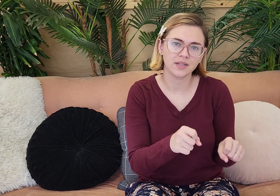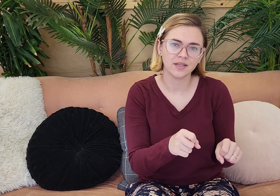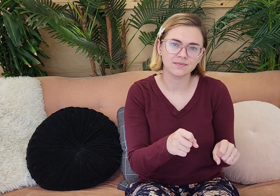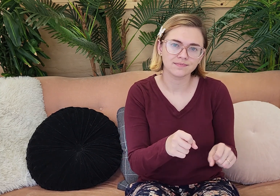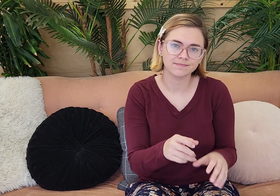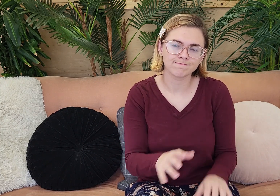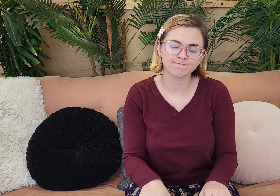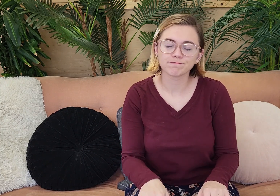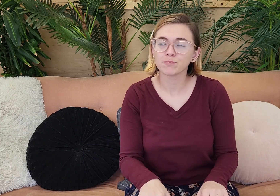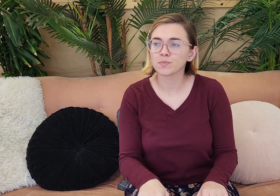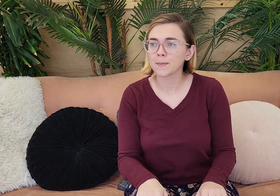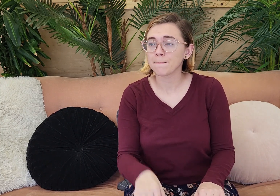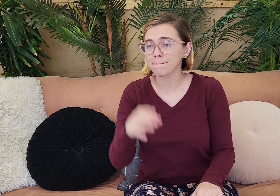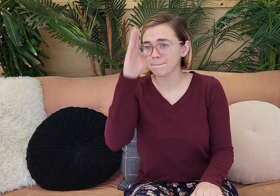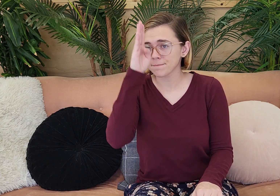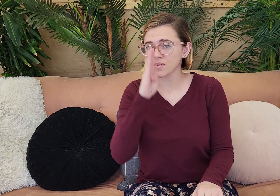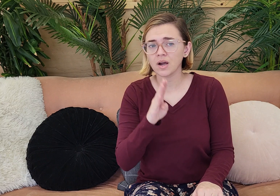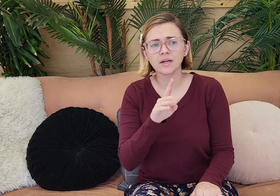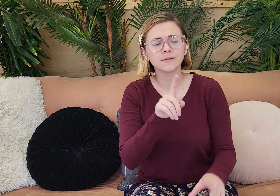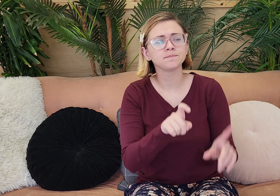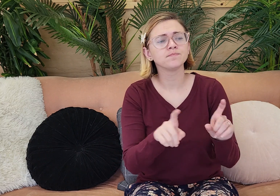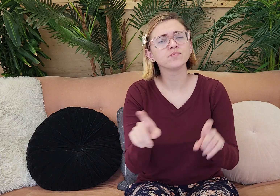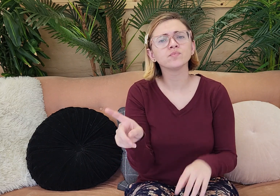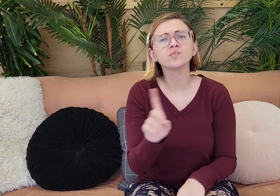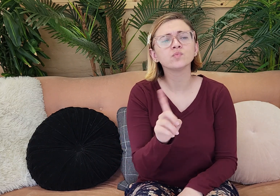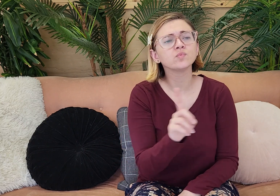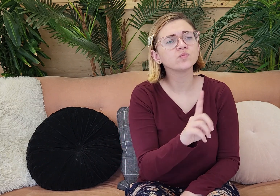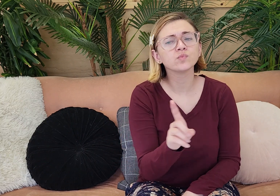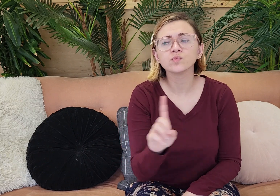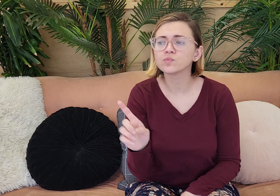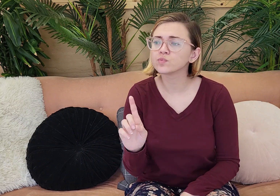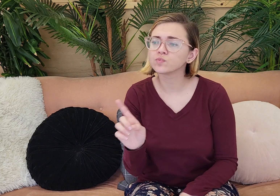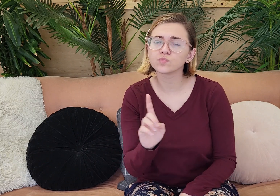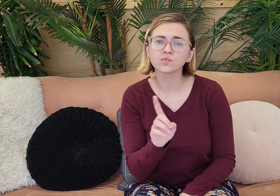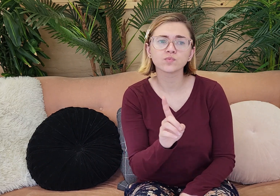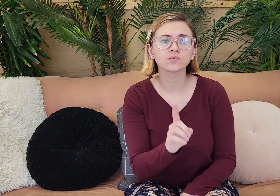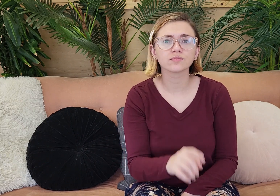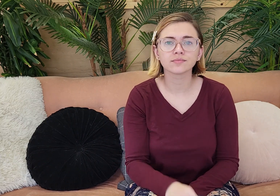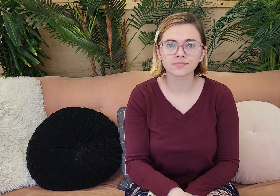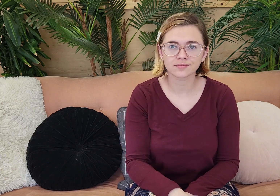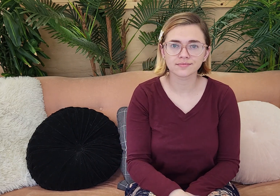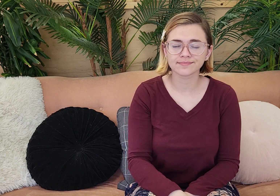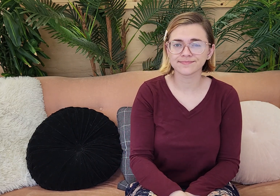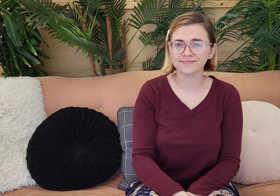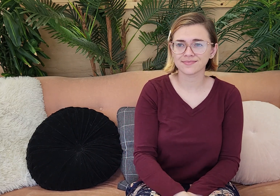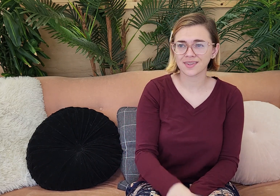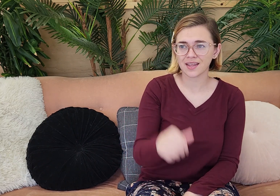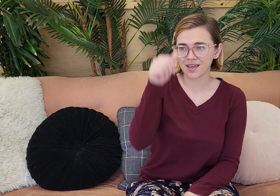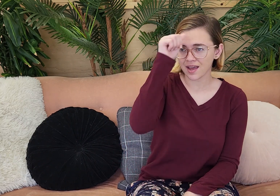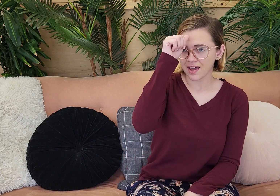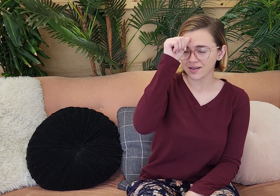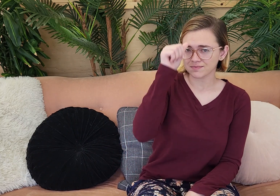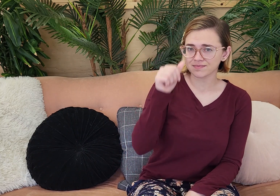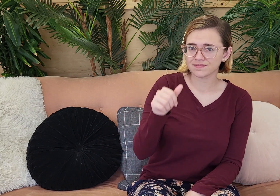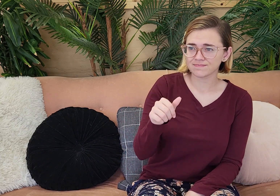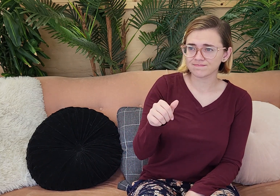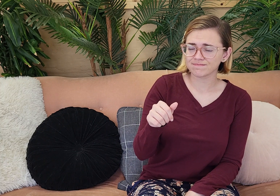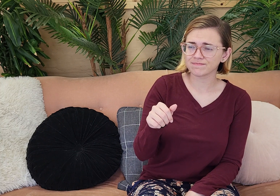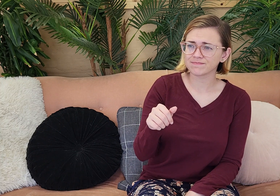the ability to do that. So God, He started asking them. "Hey, where are you?" And Adam, h